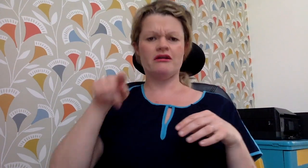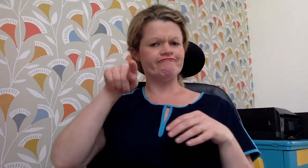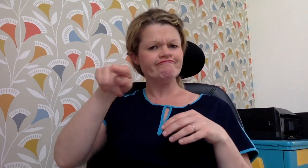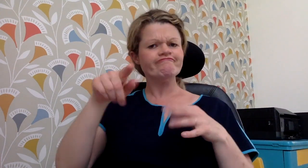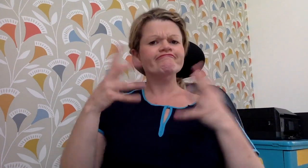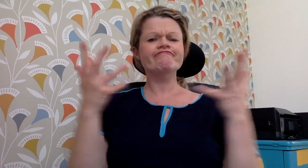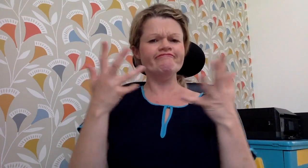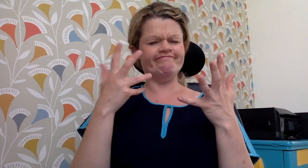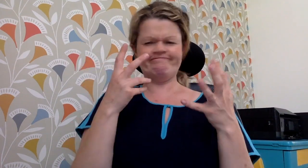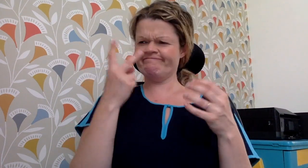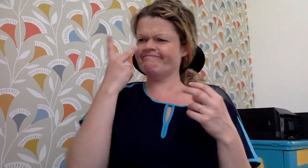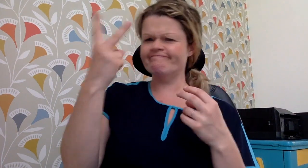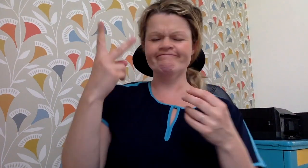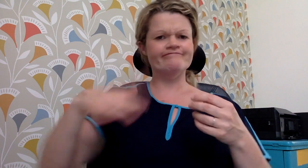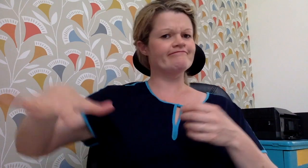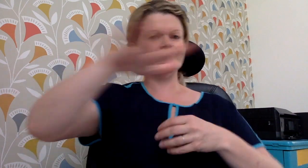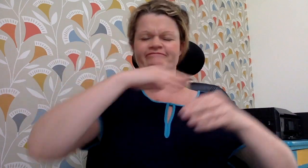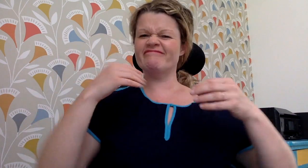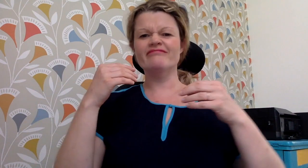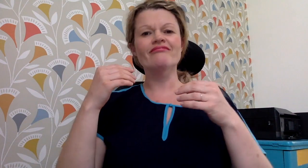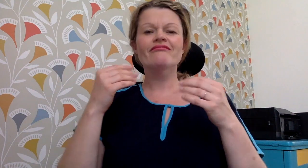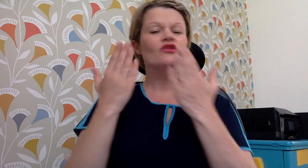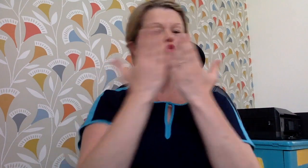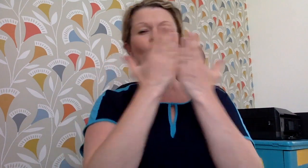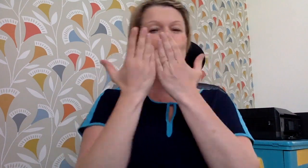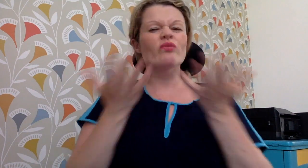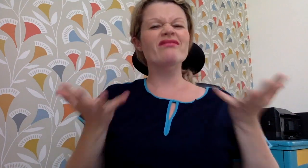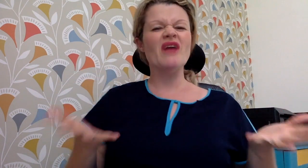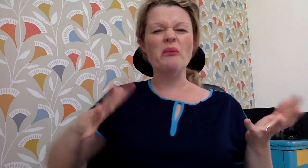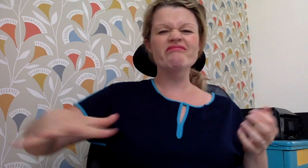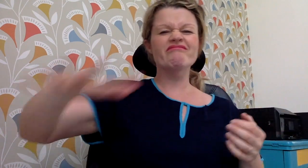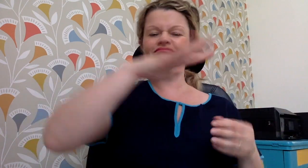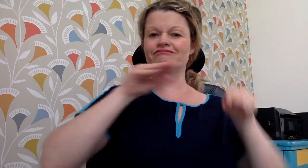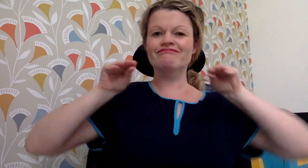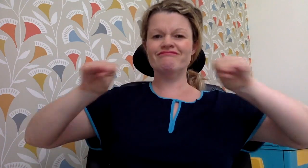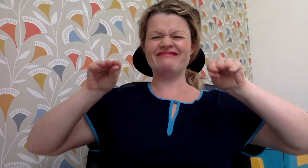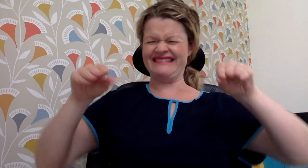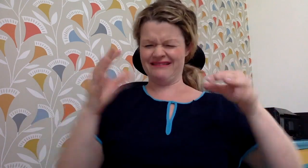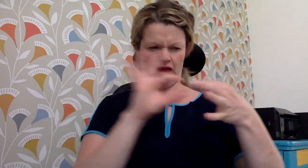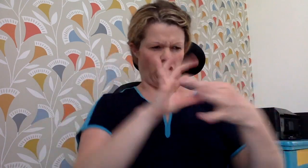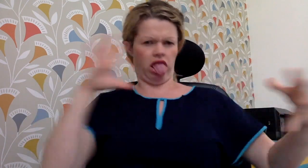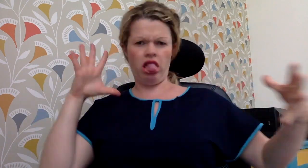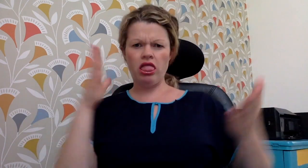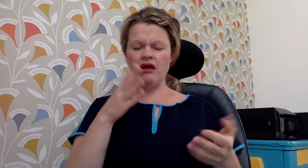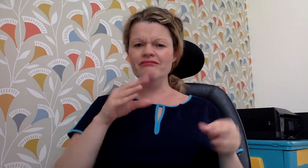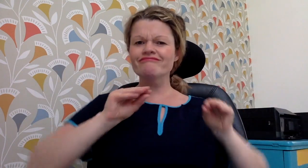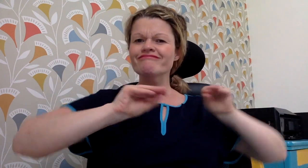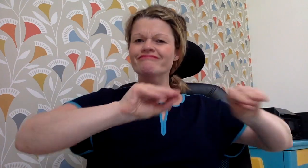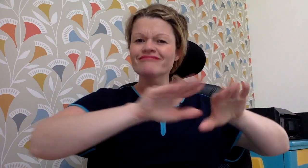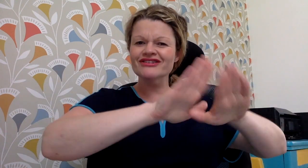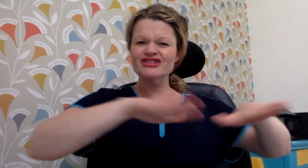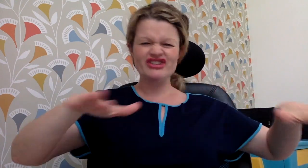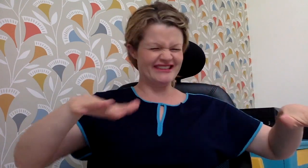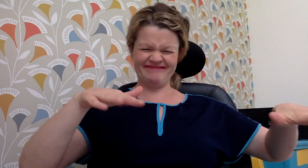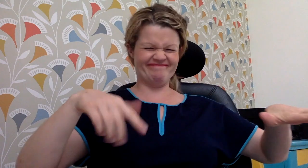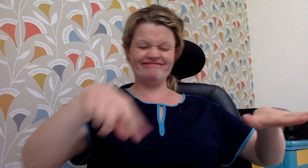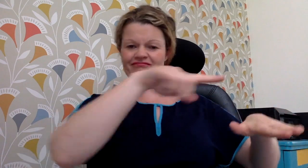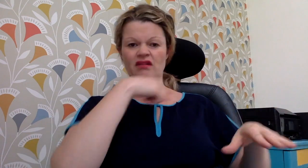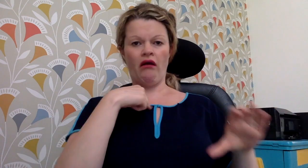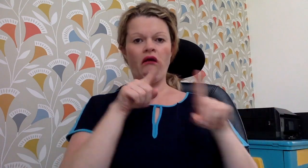Barbara saw the current educational system as disconnected from the needs of children and adults